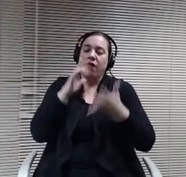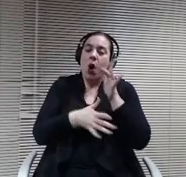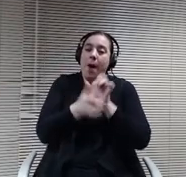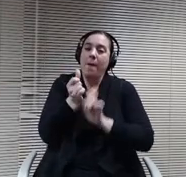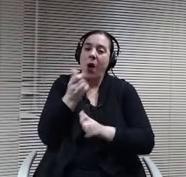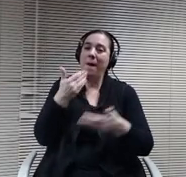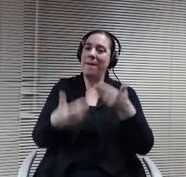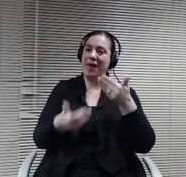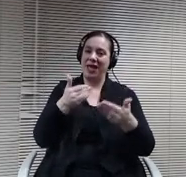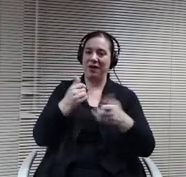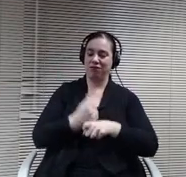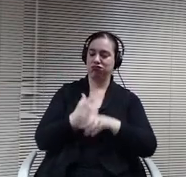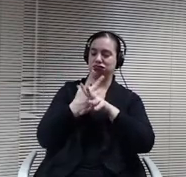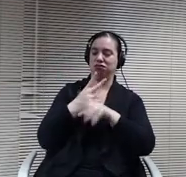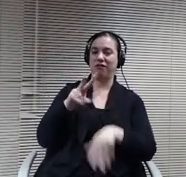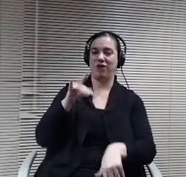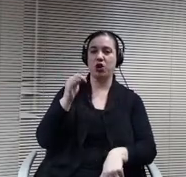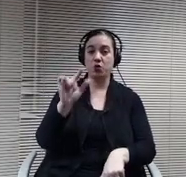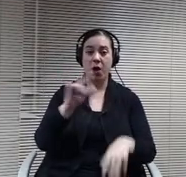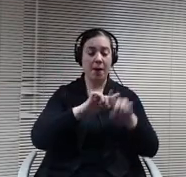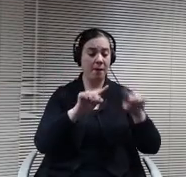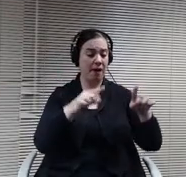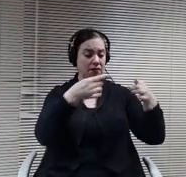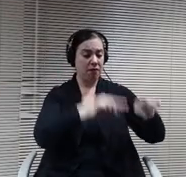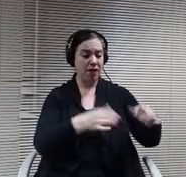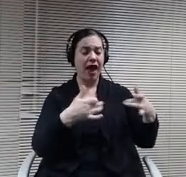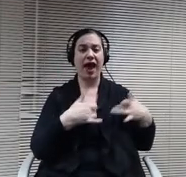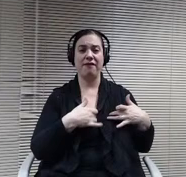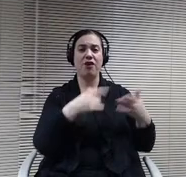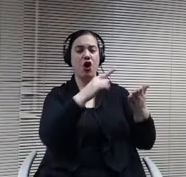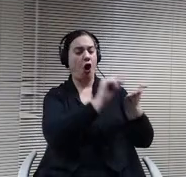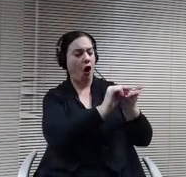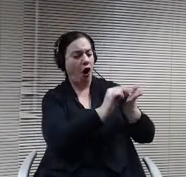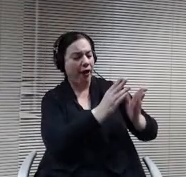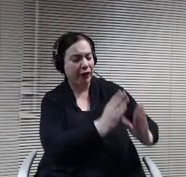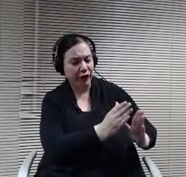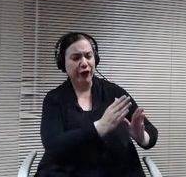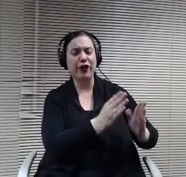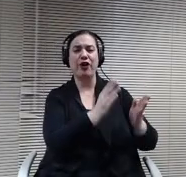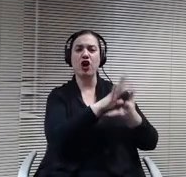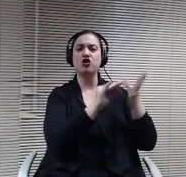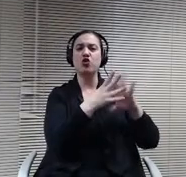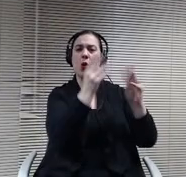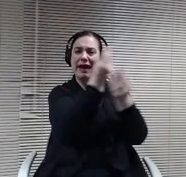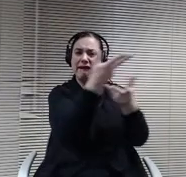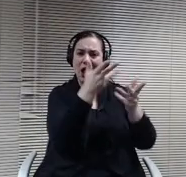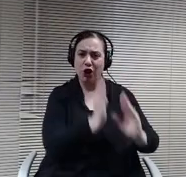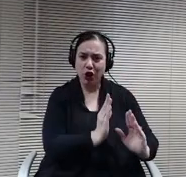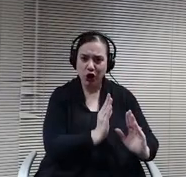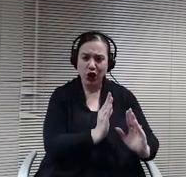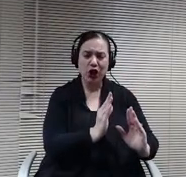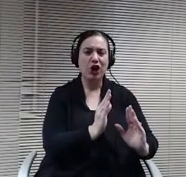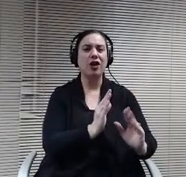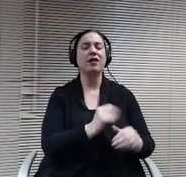it right now, but we have an author and a storyteller. Excelsior Elementary has been really instrumental in helping